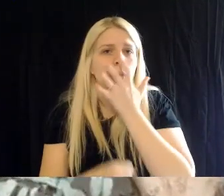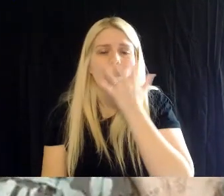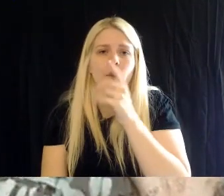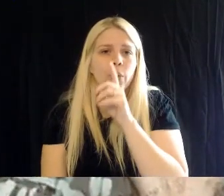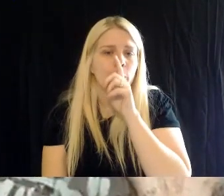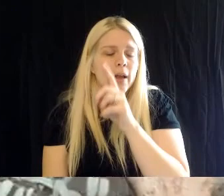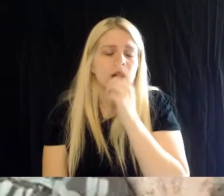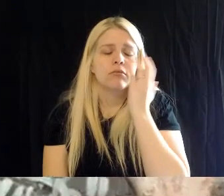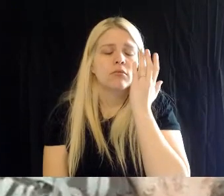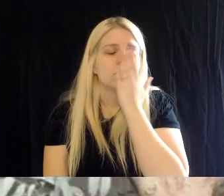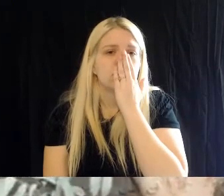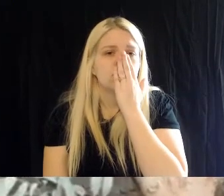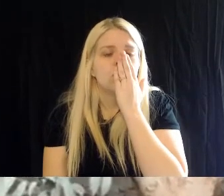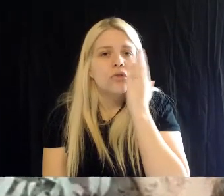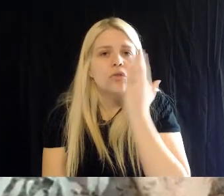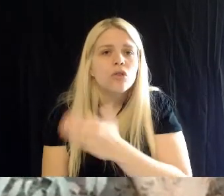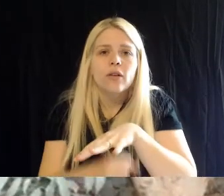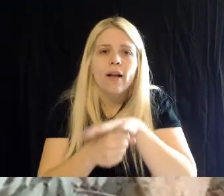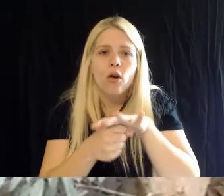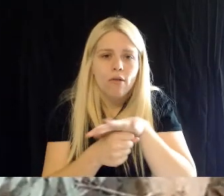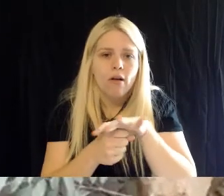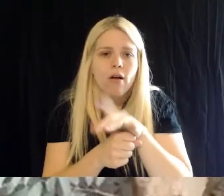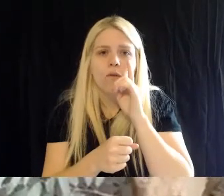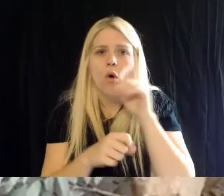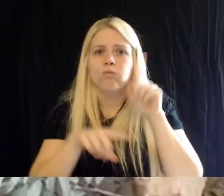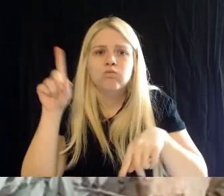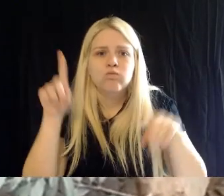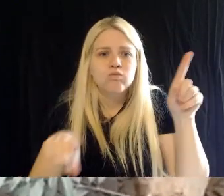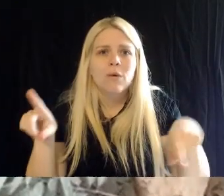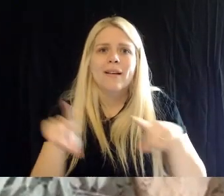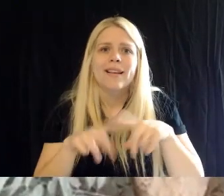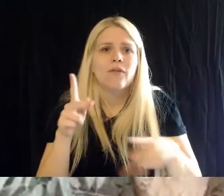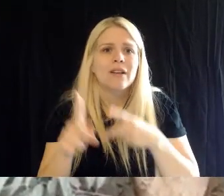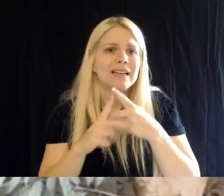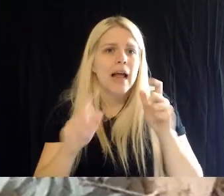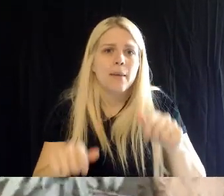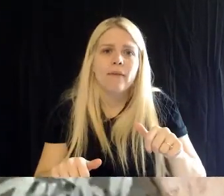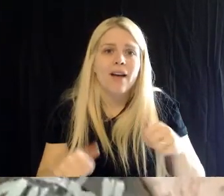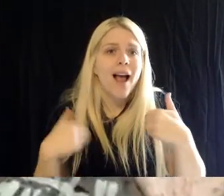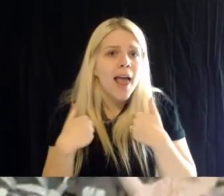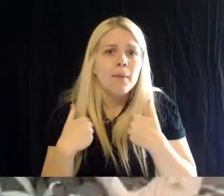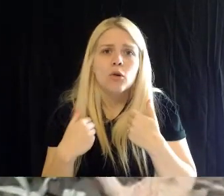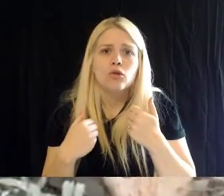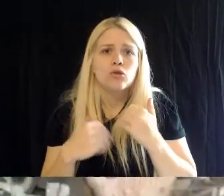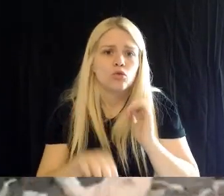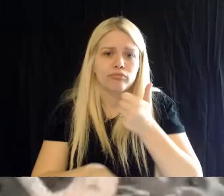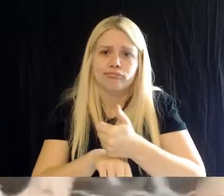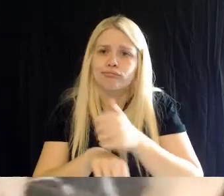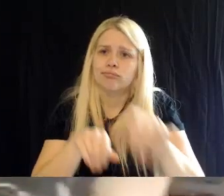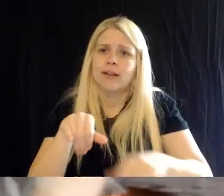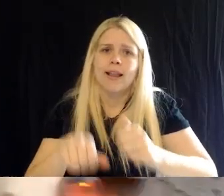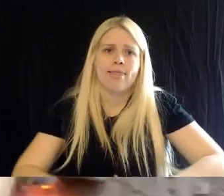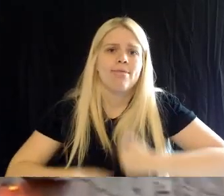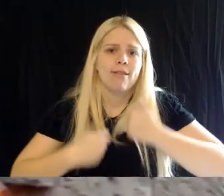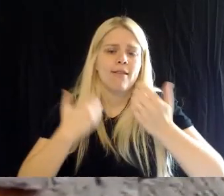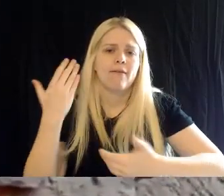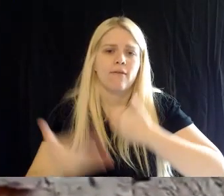for a broad diversity of life to exist, in benevolent competition. Because of